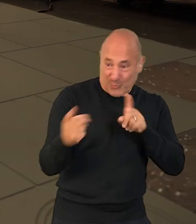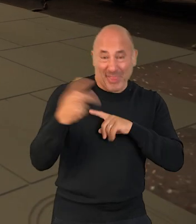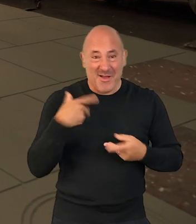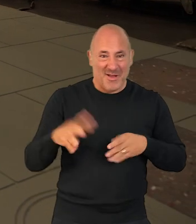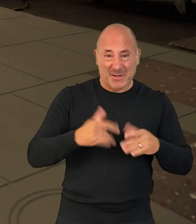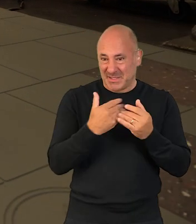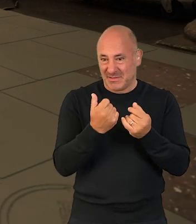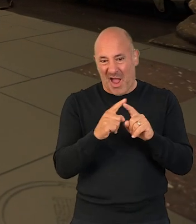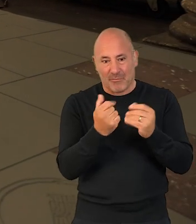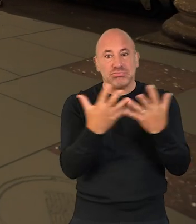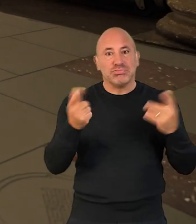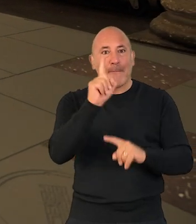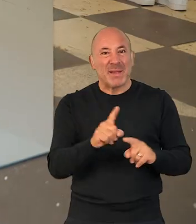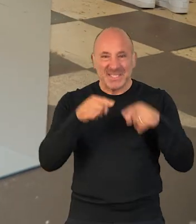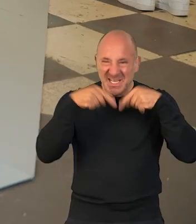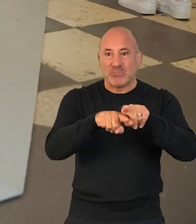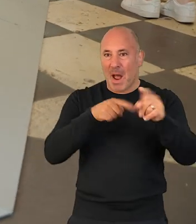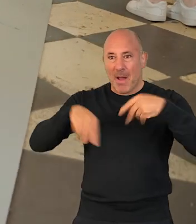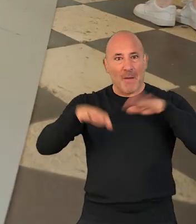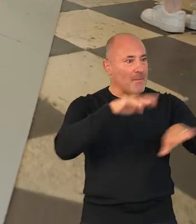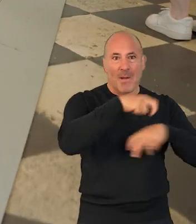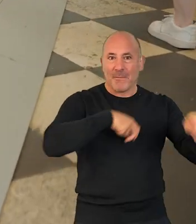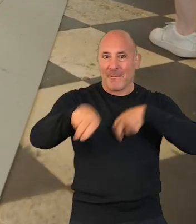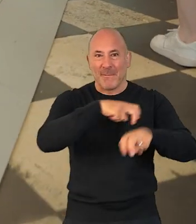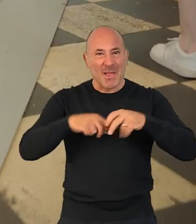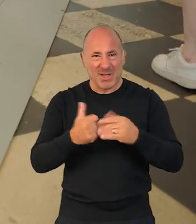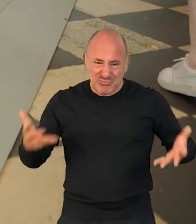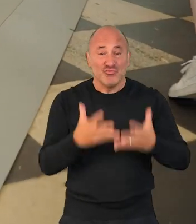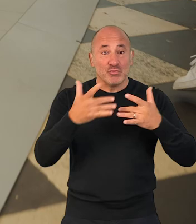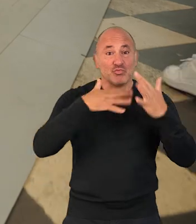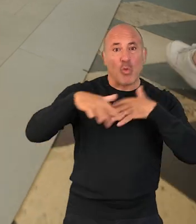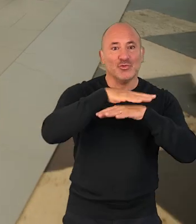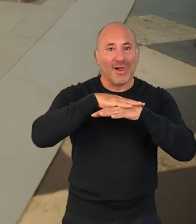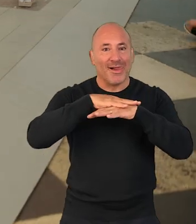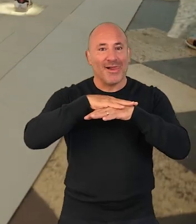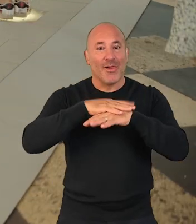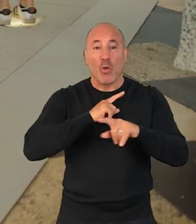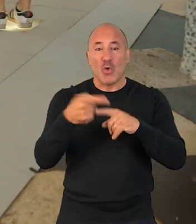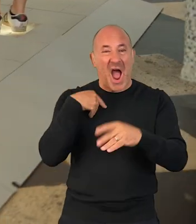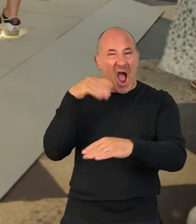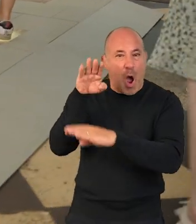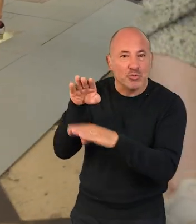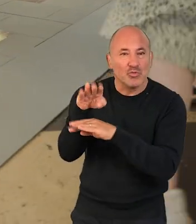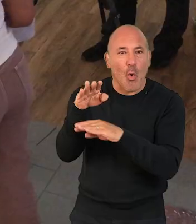you can do it together. So there's multiple people doing it. It really encourages social play. And because we're looking to do this outdoors,